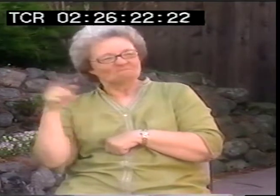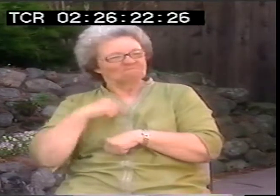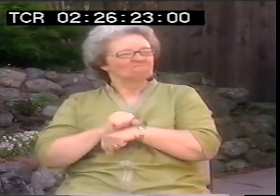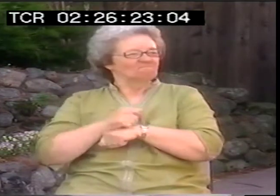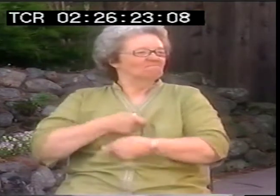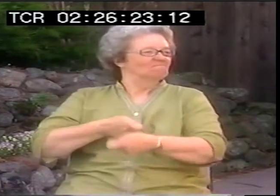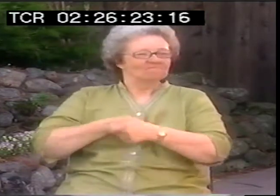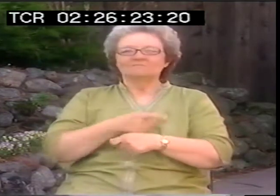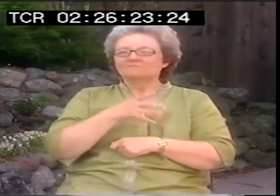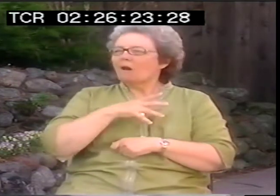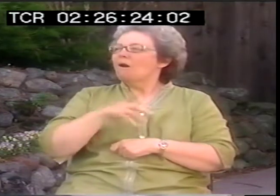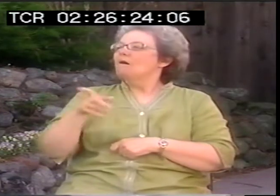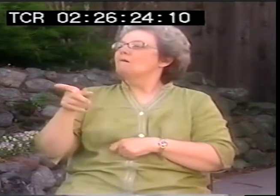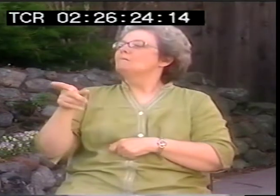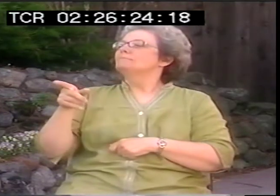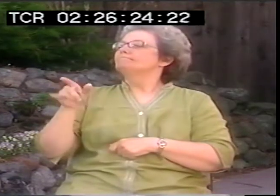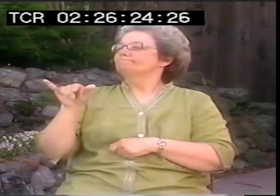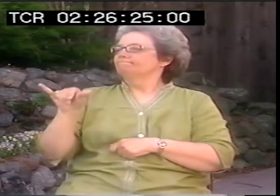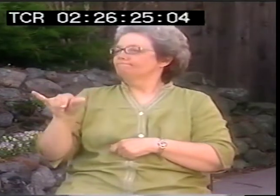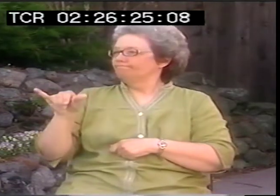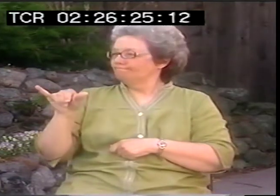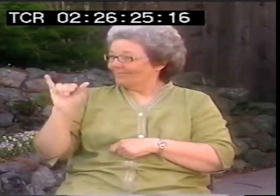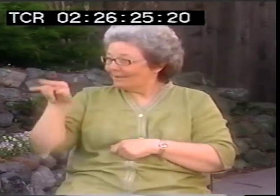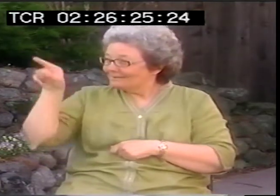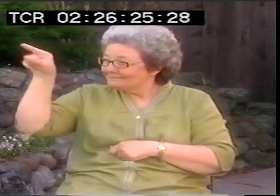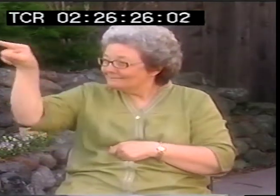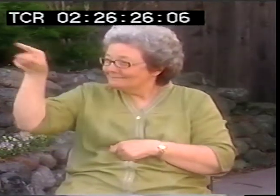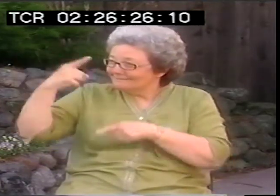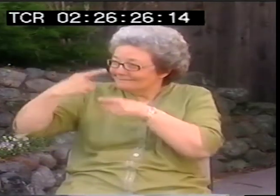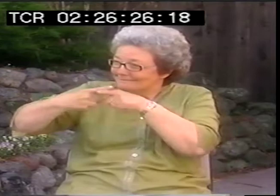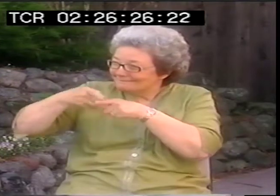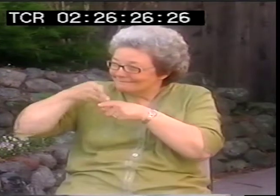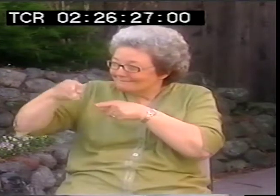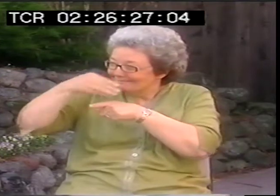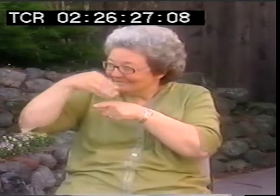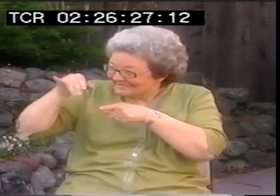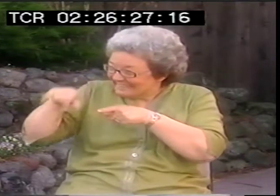I'm a janitor at the deafness museum I tell him. Oh, he says.